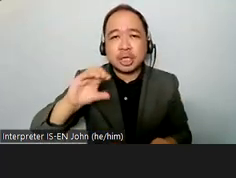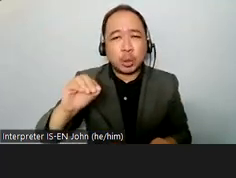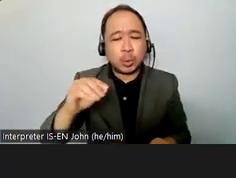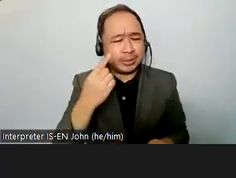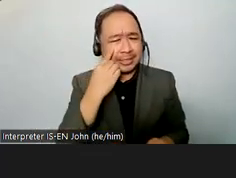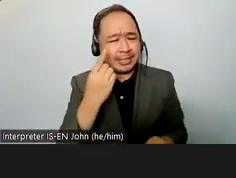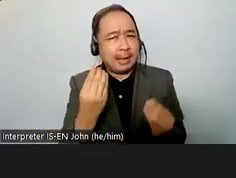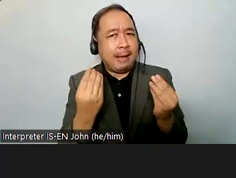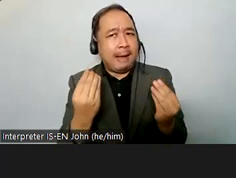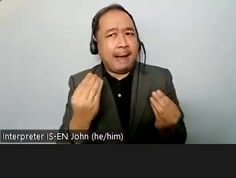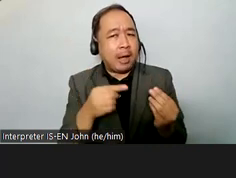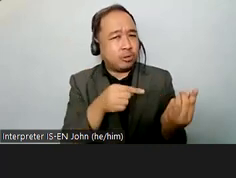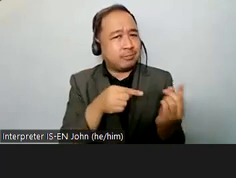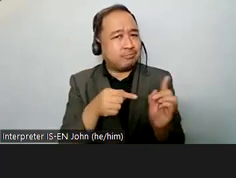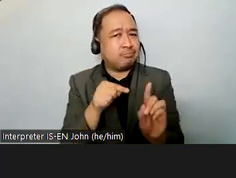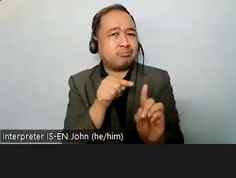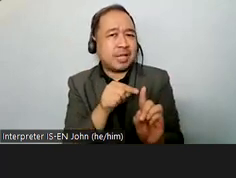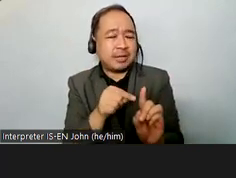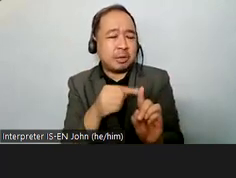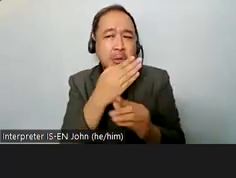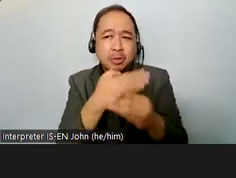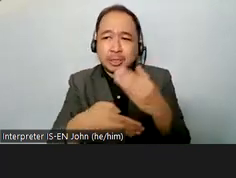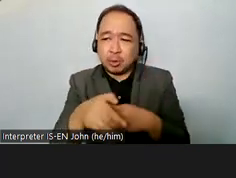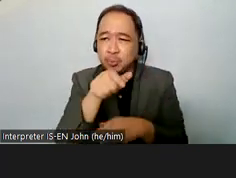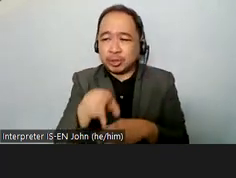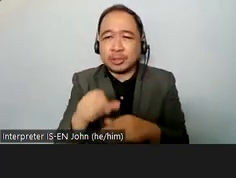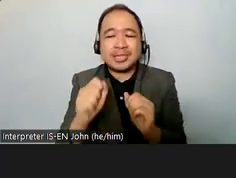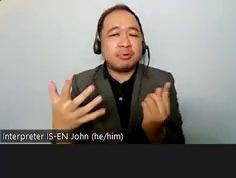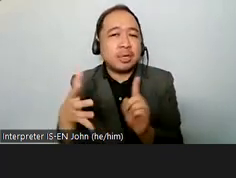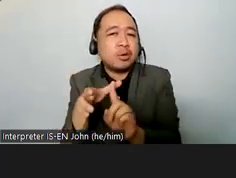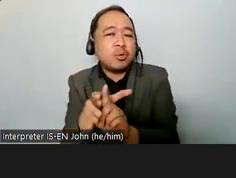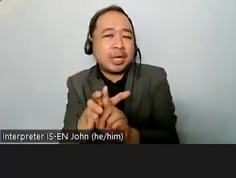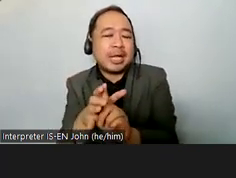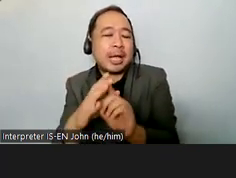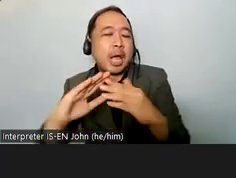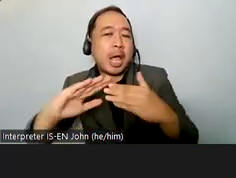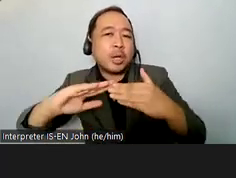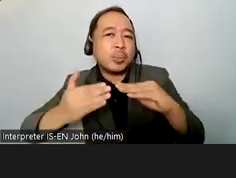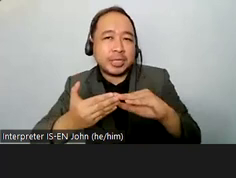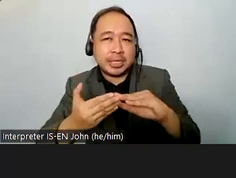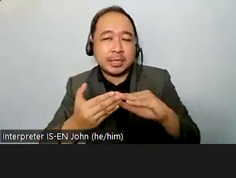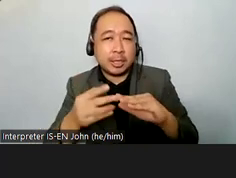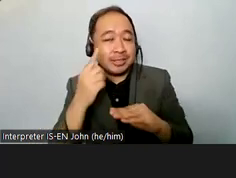the community and gives strong guidance against spending more on institutions in the future in